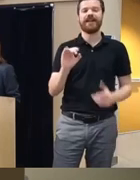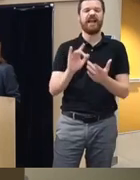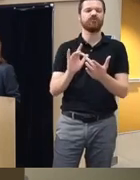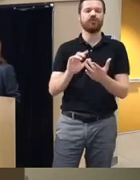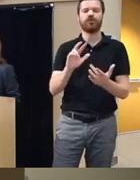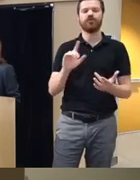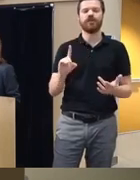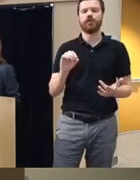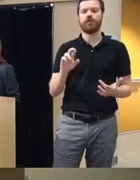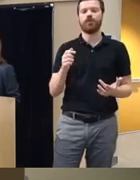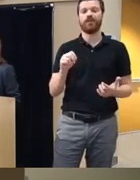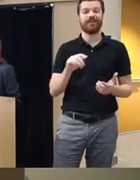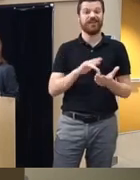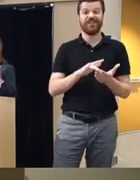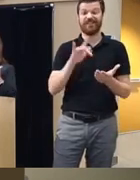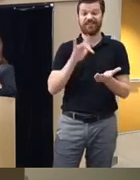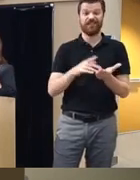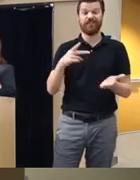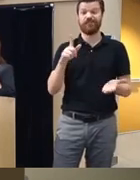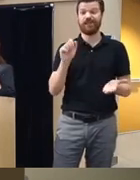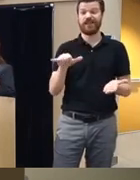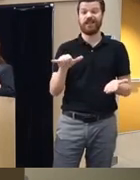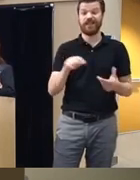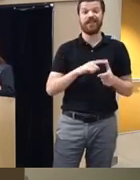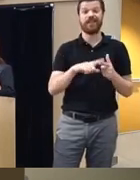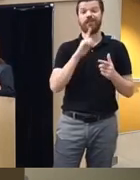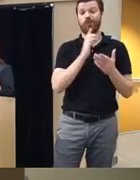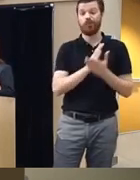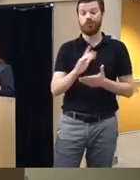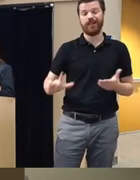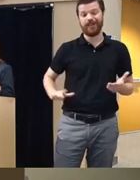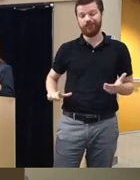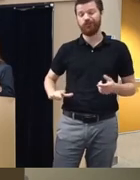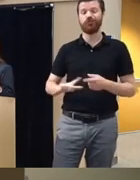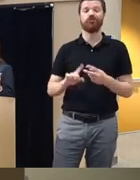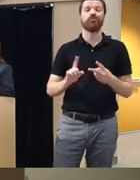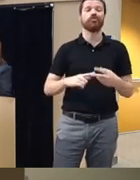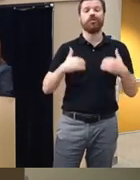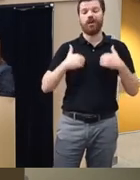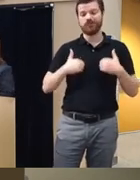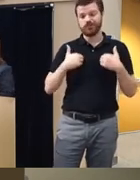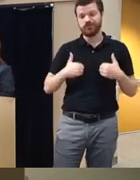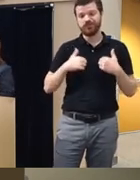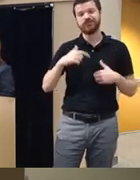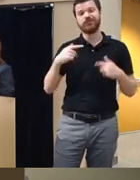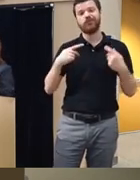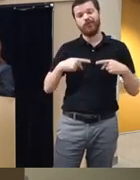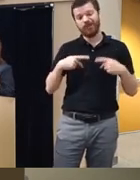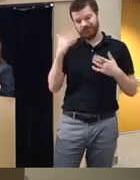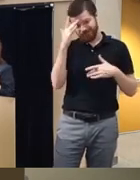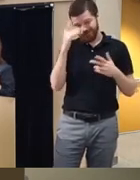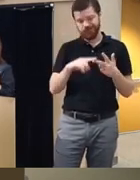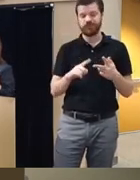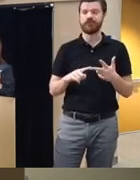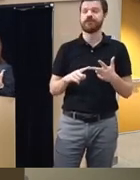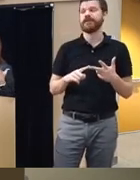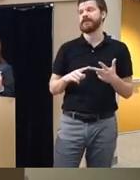the play button and it literally will go through the liver the um lungs for pulmonary disease um